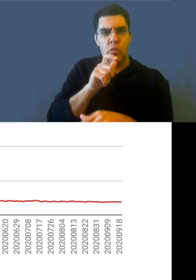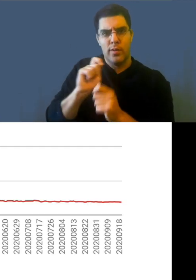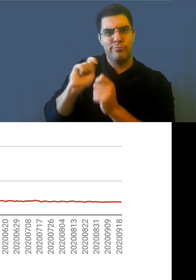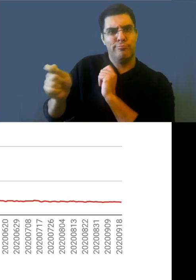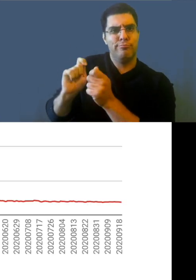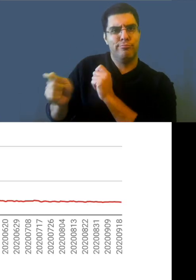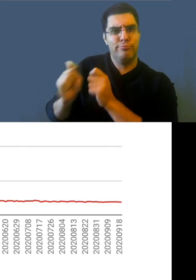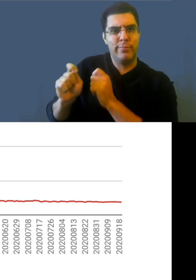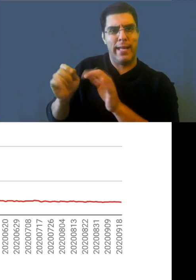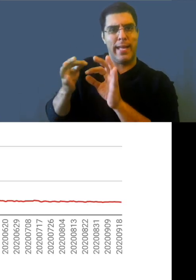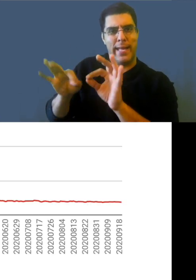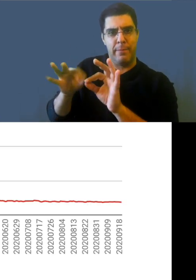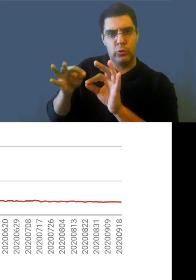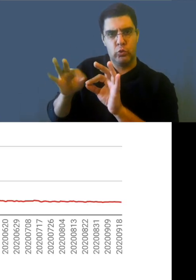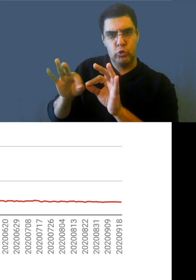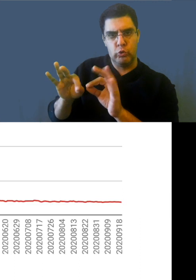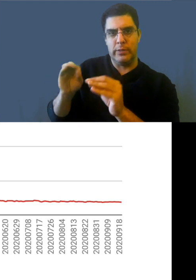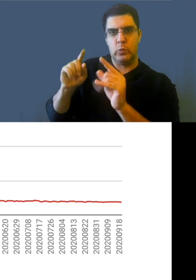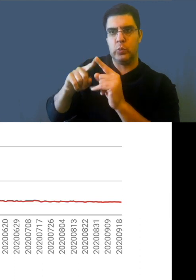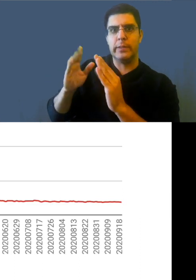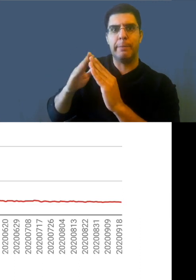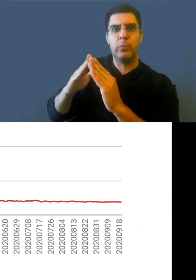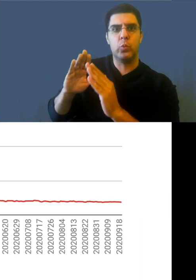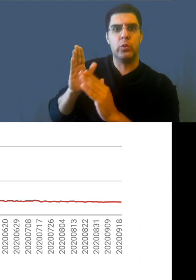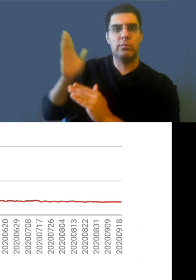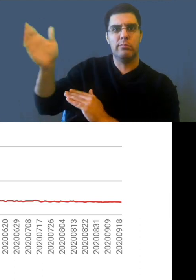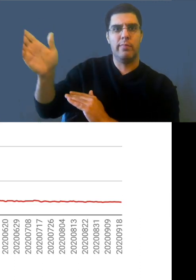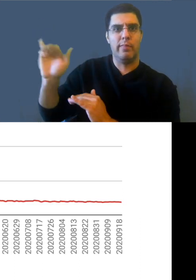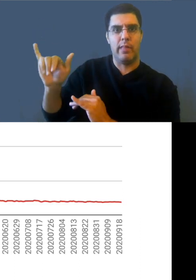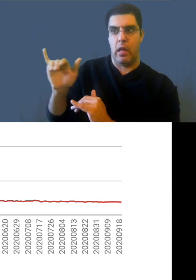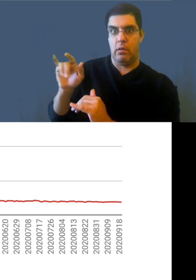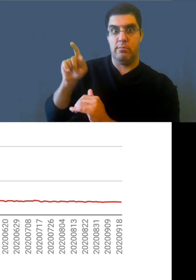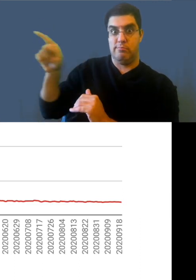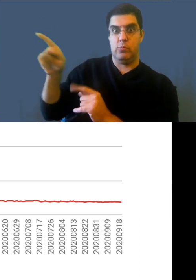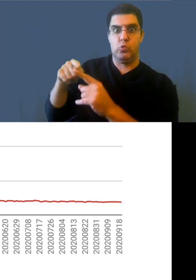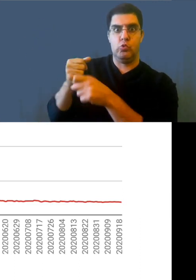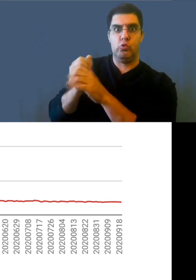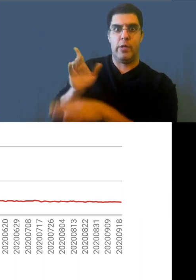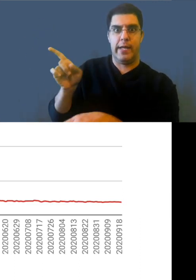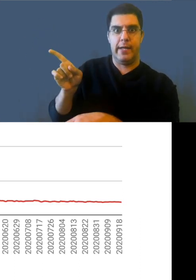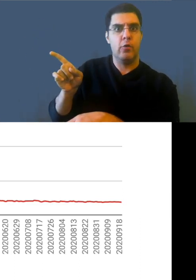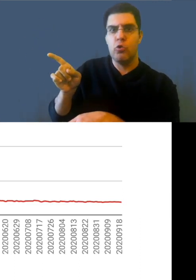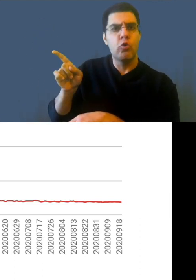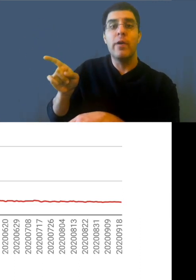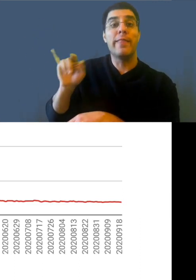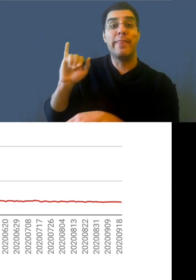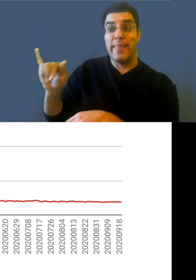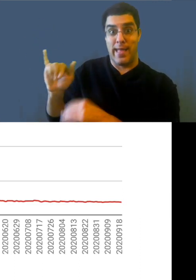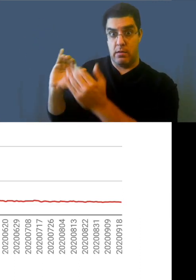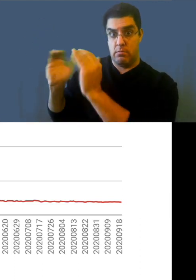was a comparison of the human caption sources, the community caption and creator captions.